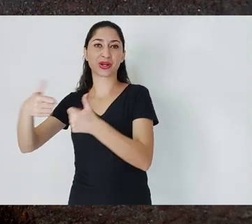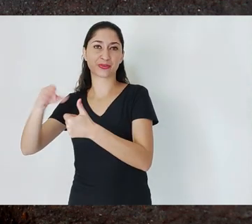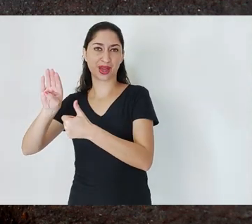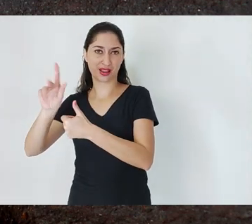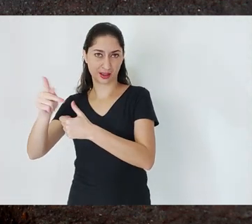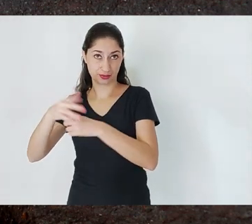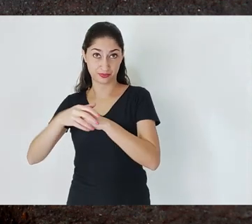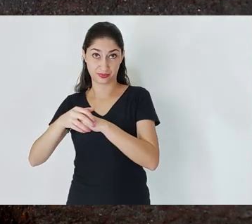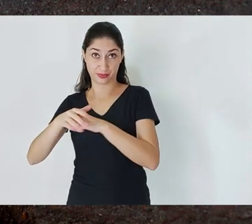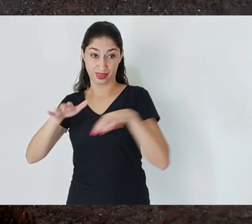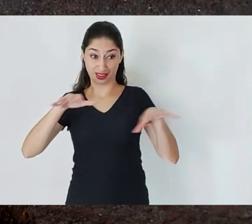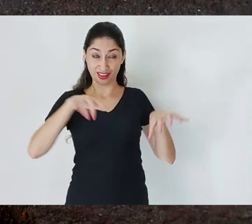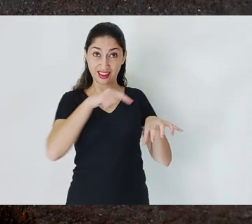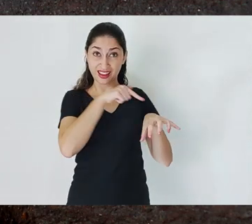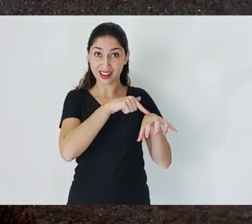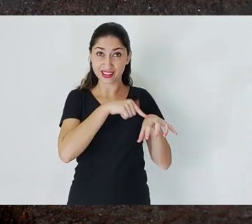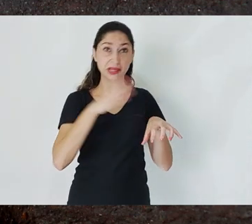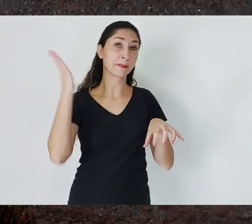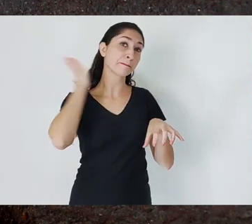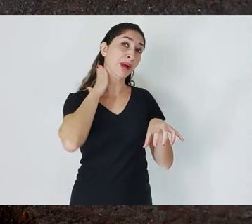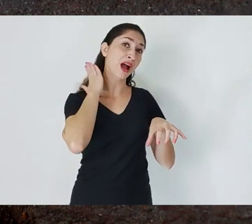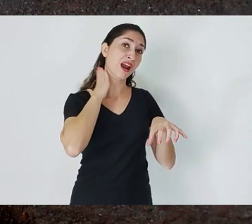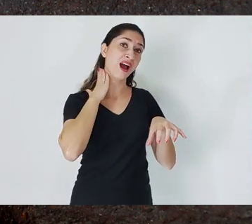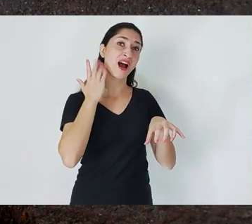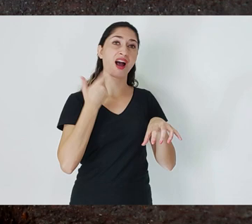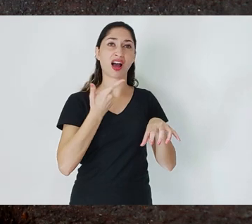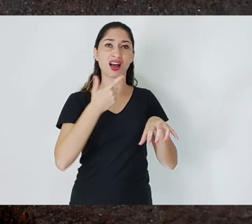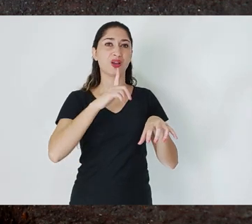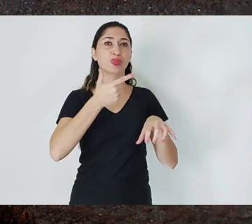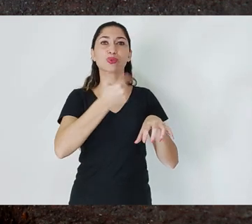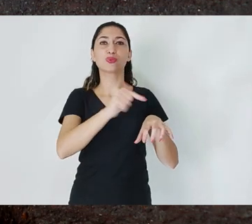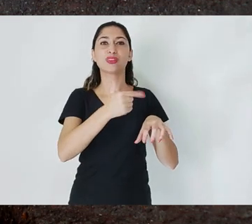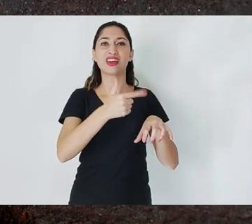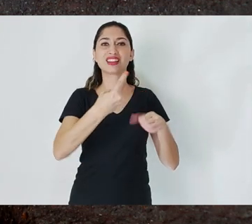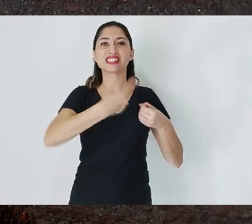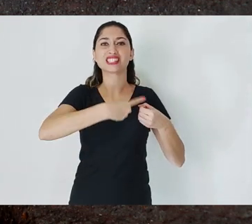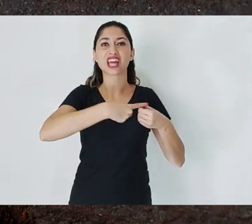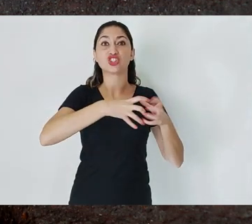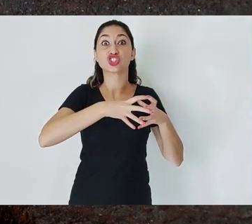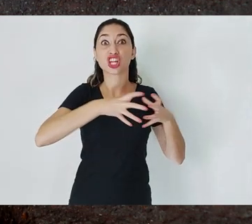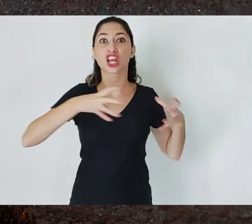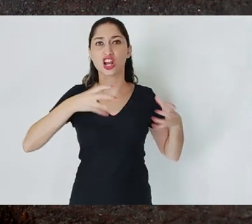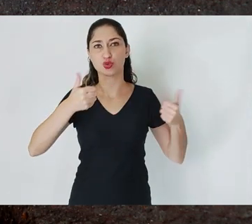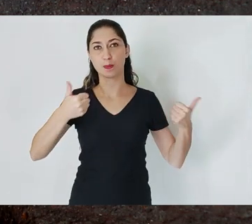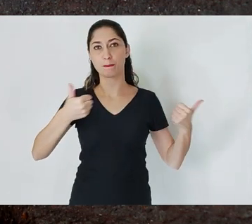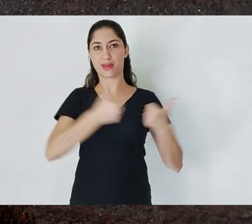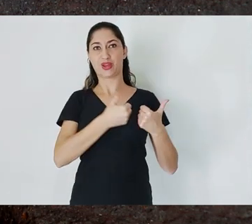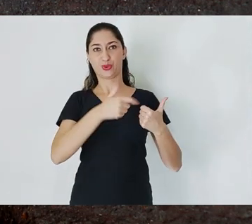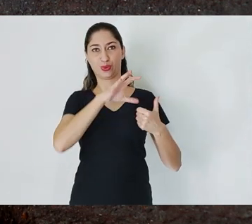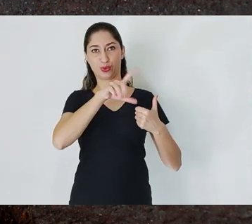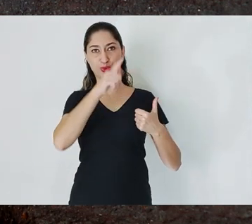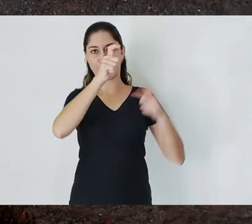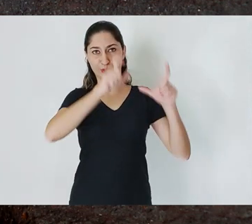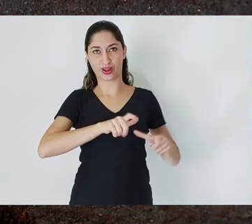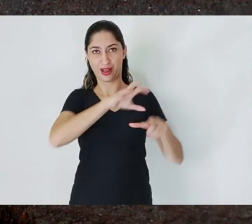where you don't have an urban agglomeration, much less a metropolitan region. So, it's always important to consider